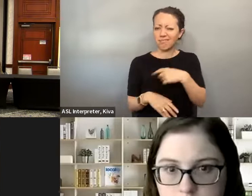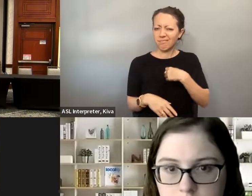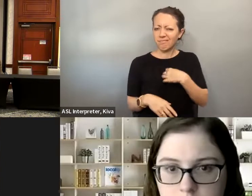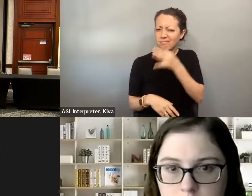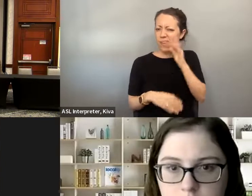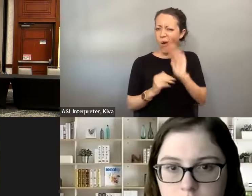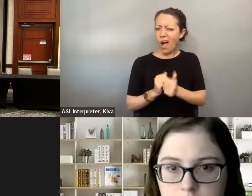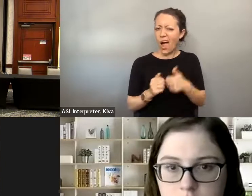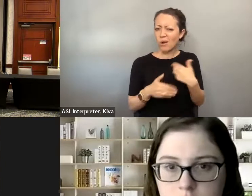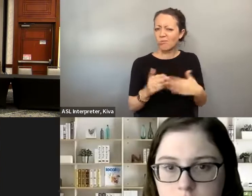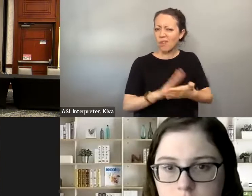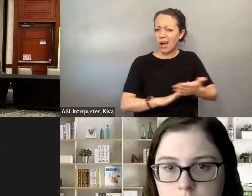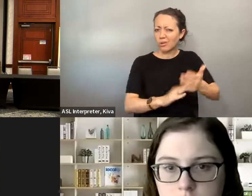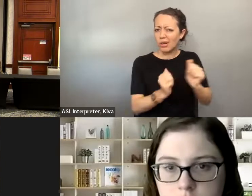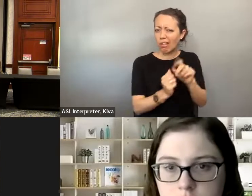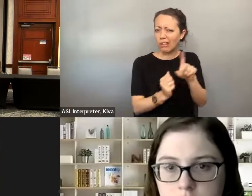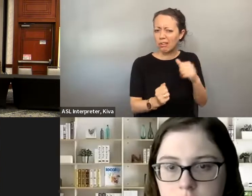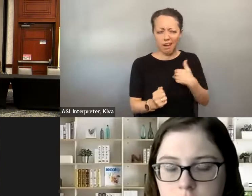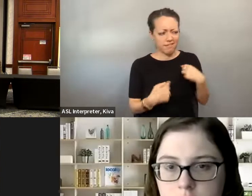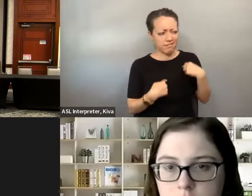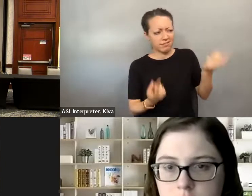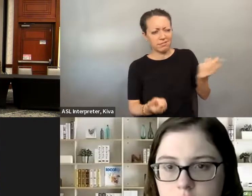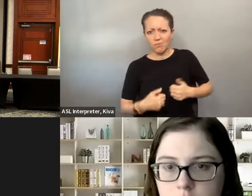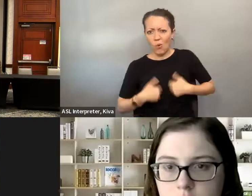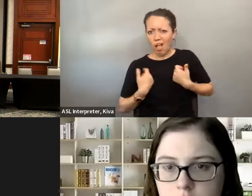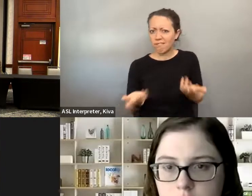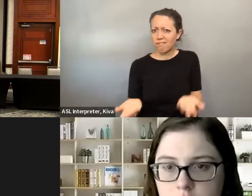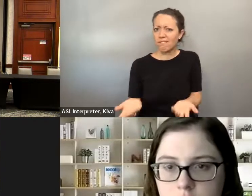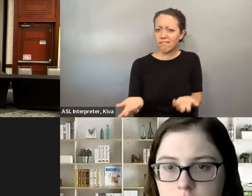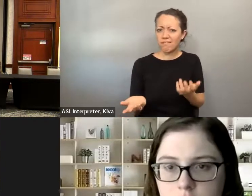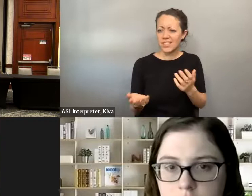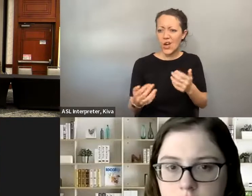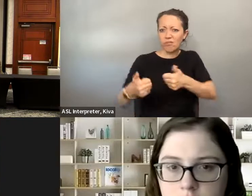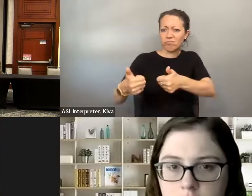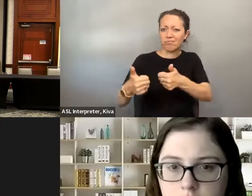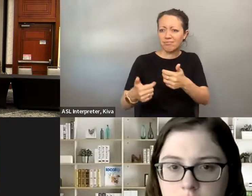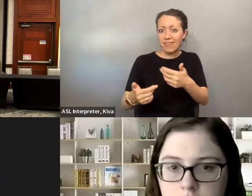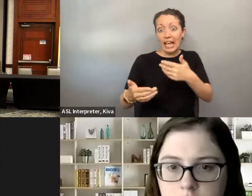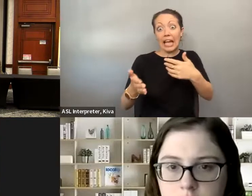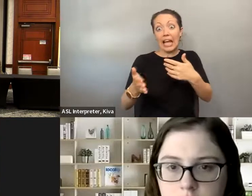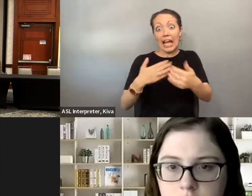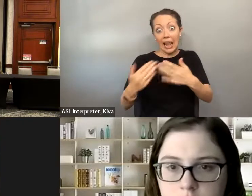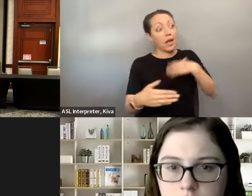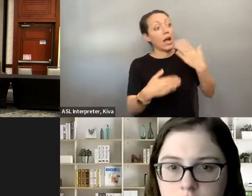to see, it's obvious, so let's just make it -- you turn that potential -- what people consider a potential negative into a positive. We've been doing